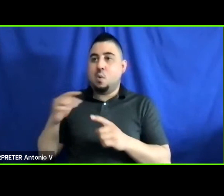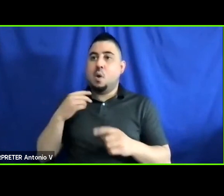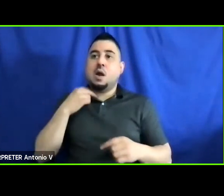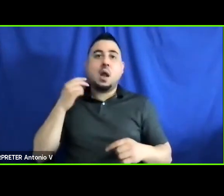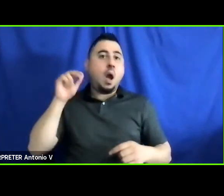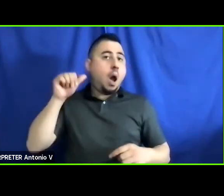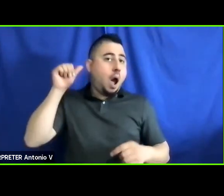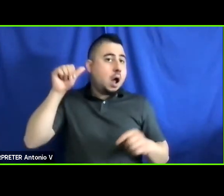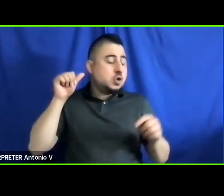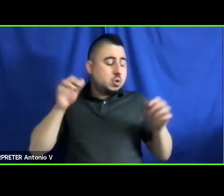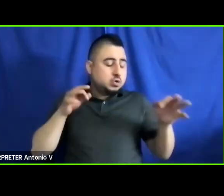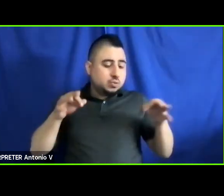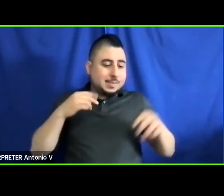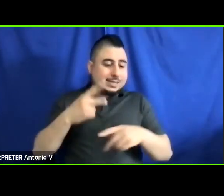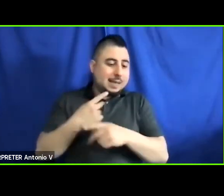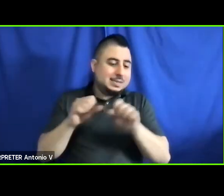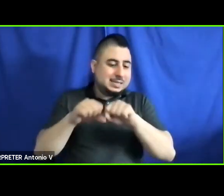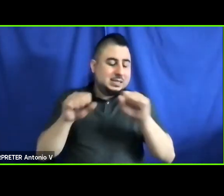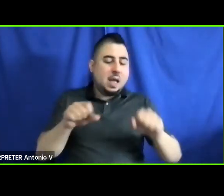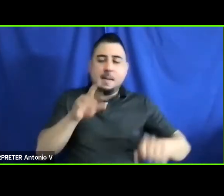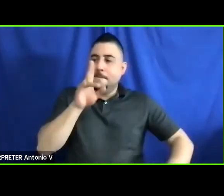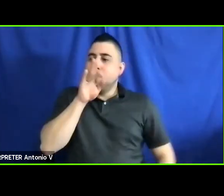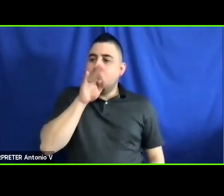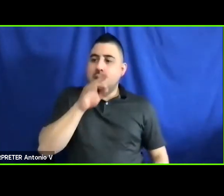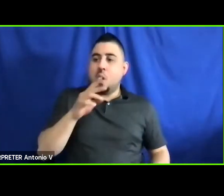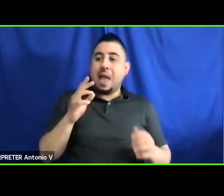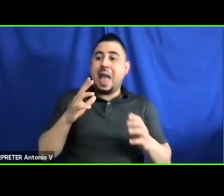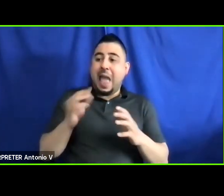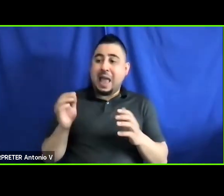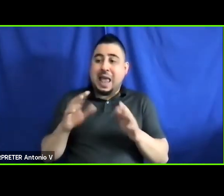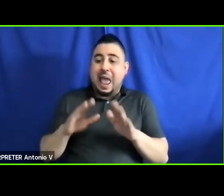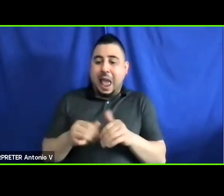would be audio descriptor type system, would it use plain language, to not only assist